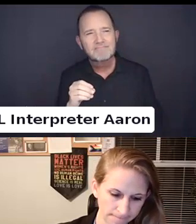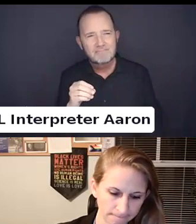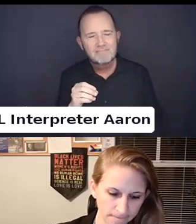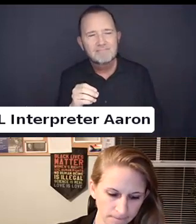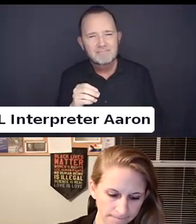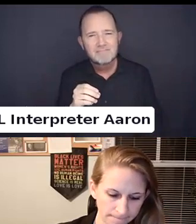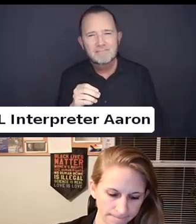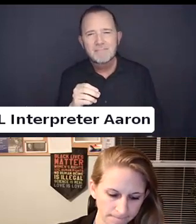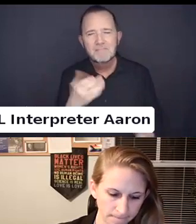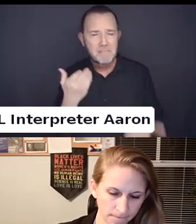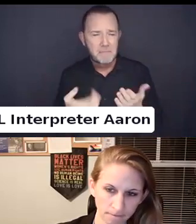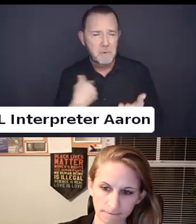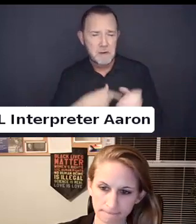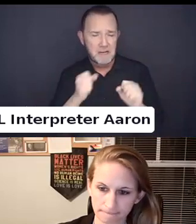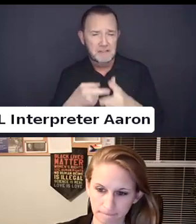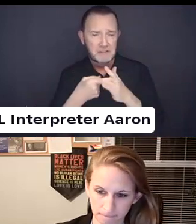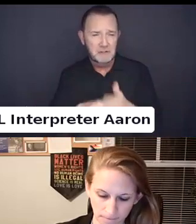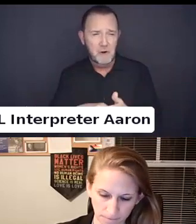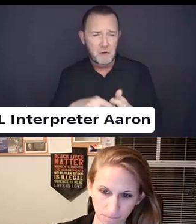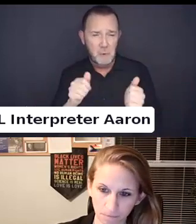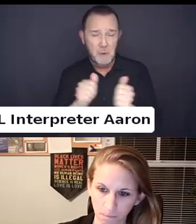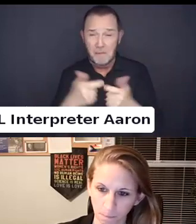is this is a big question.